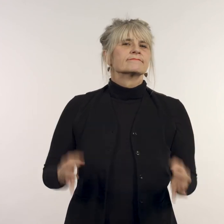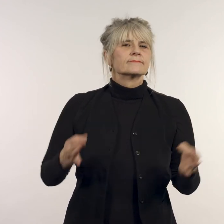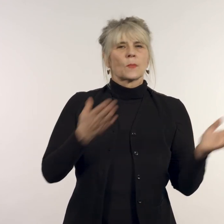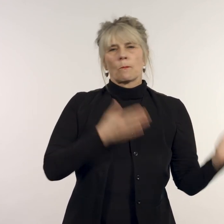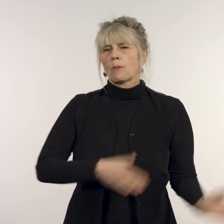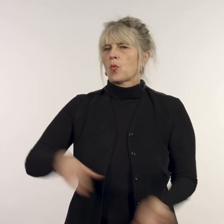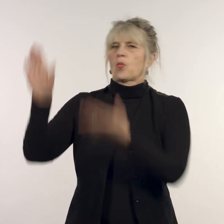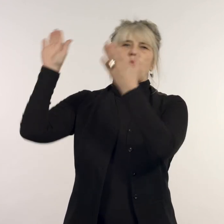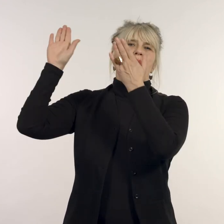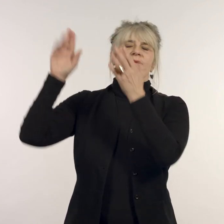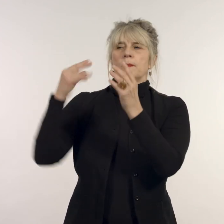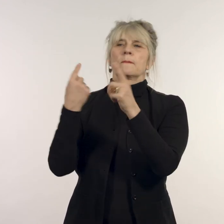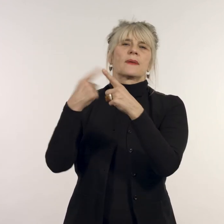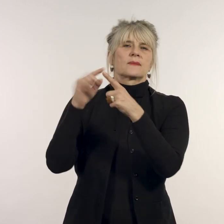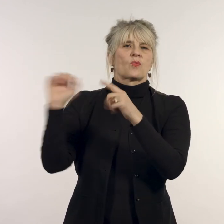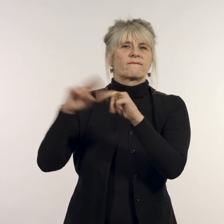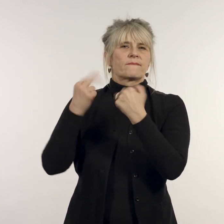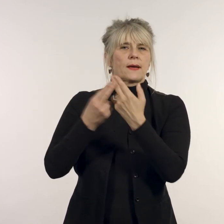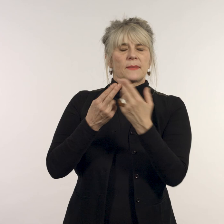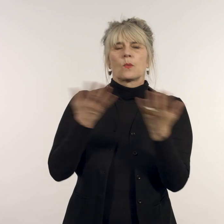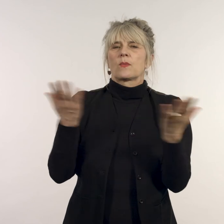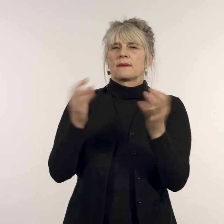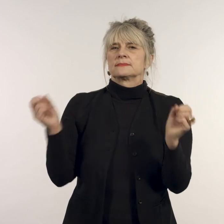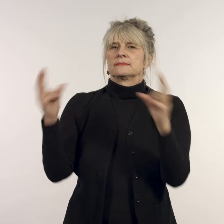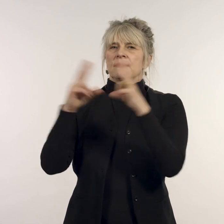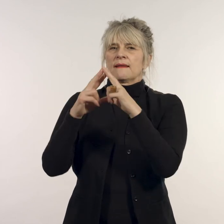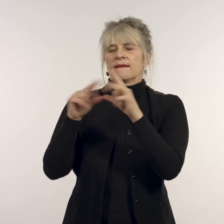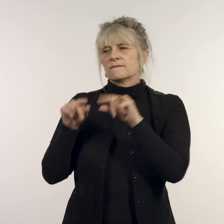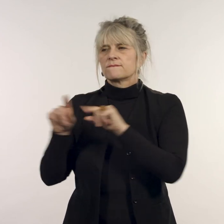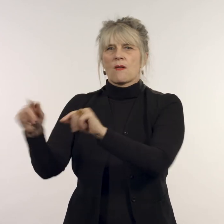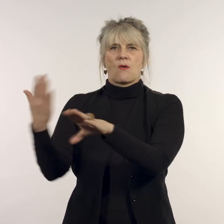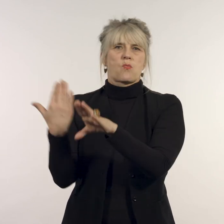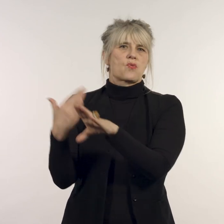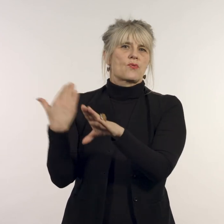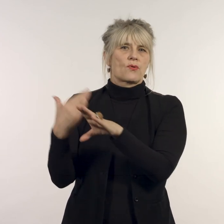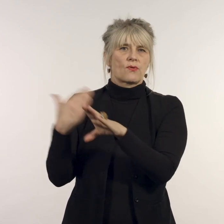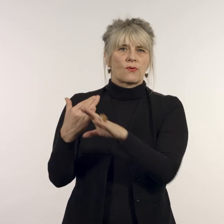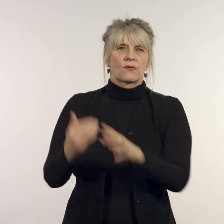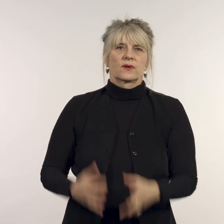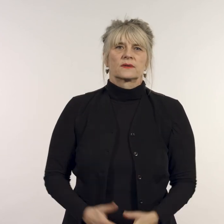culminating in her decision to move her family to Sydney to chase the work.